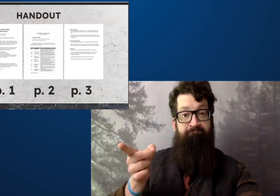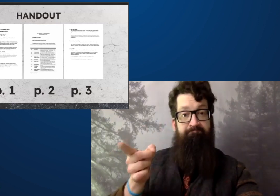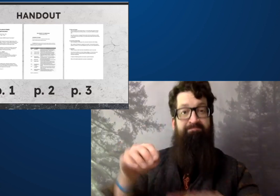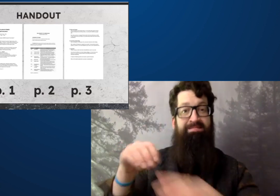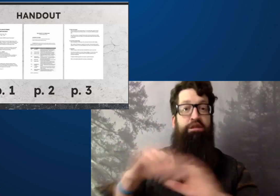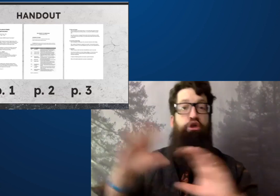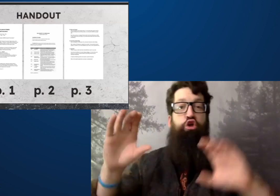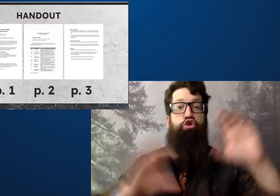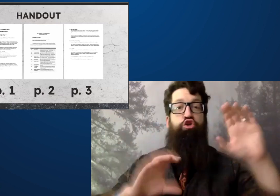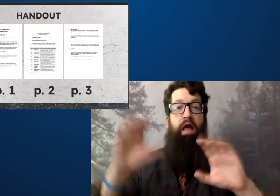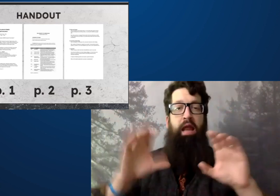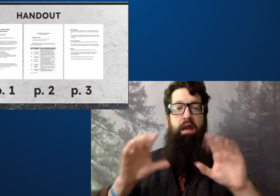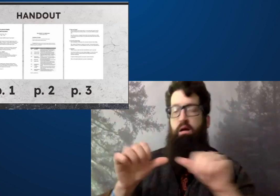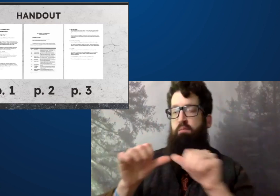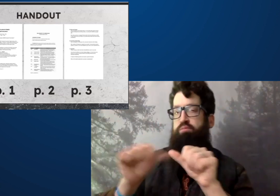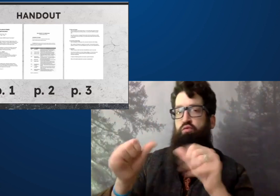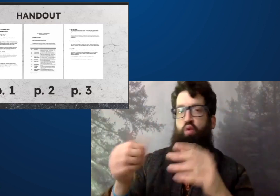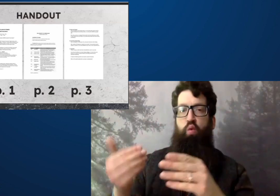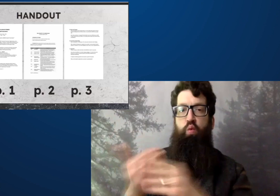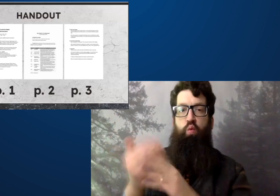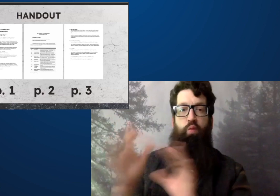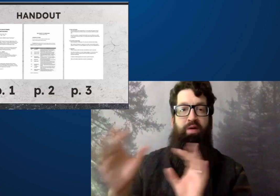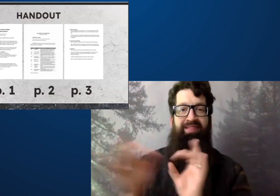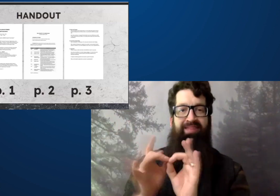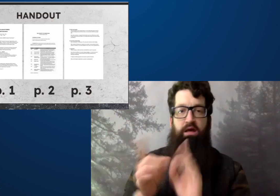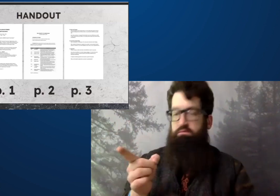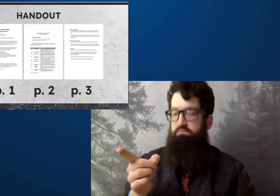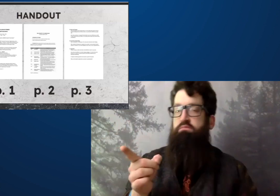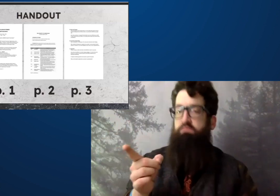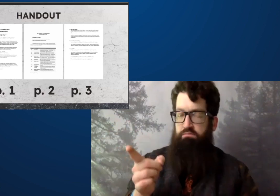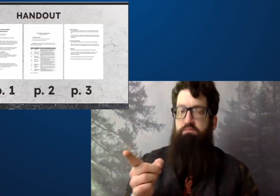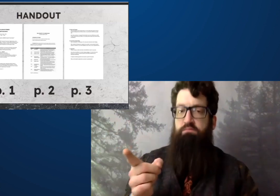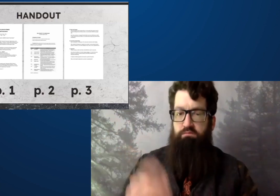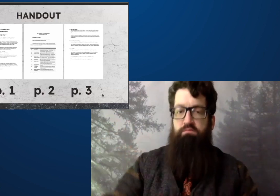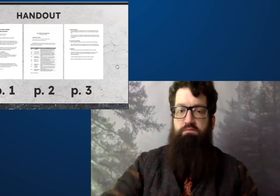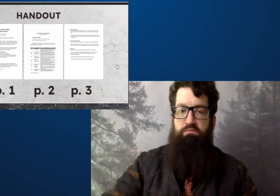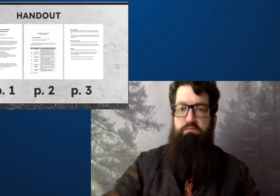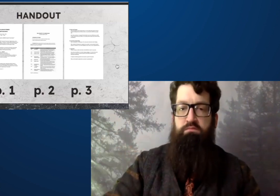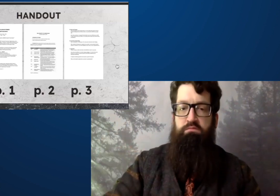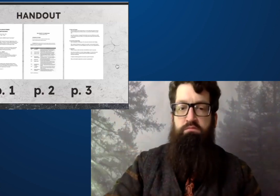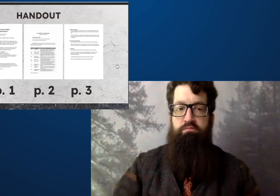And I've just uploaded it here. It's in the chat. Should be a link.